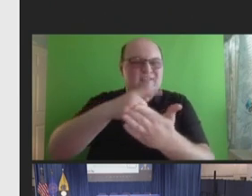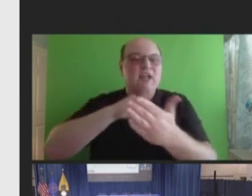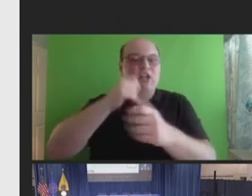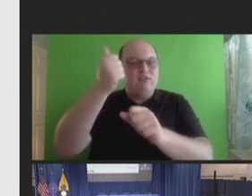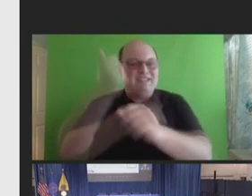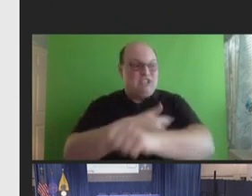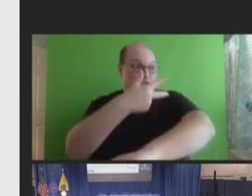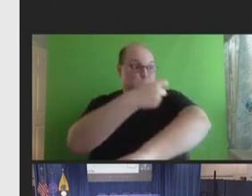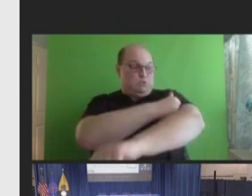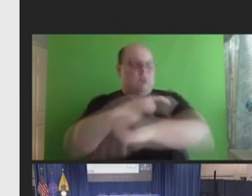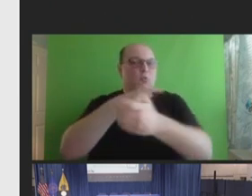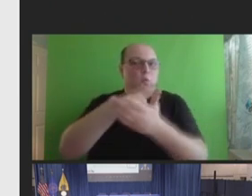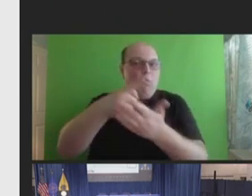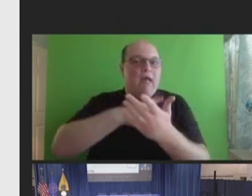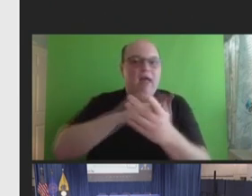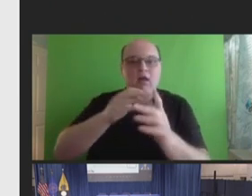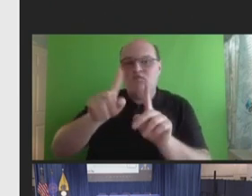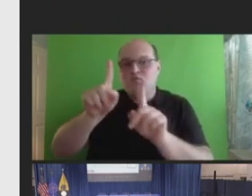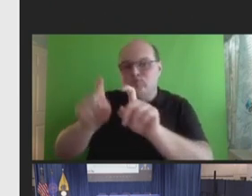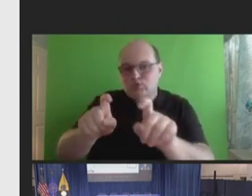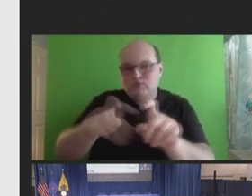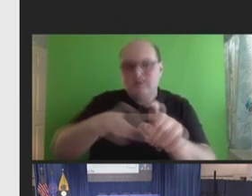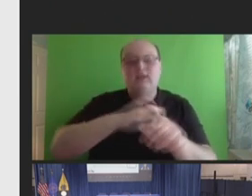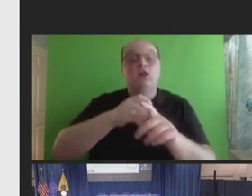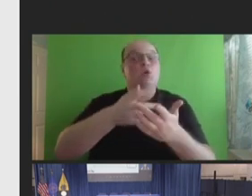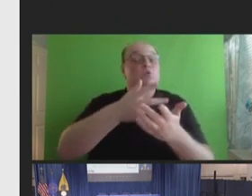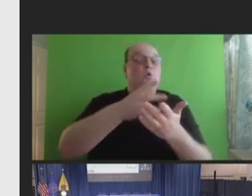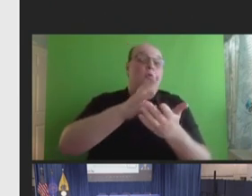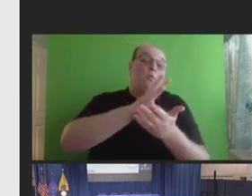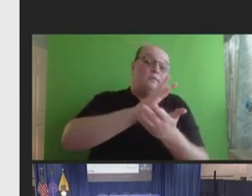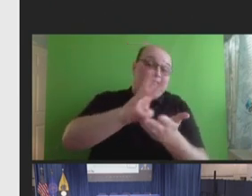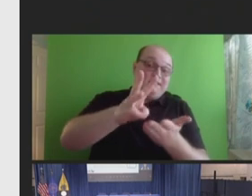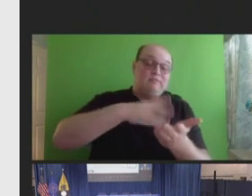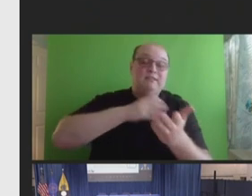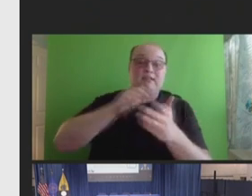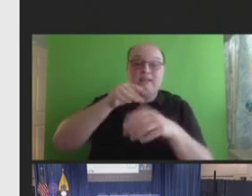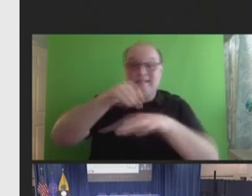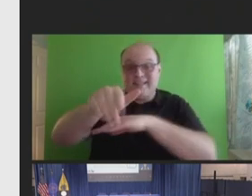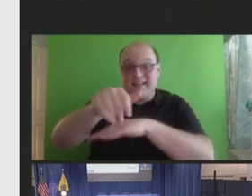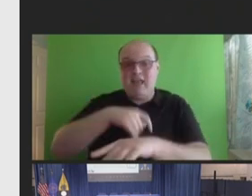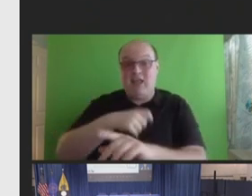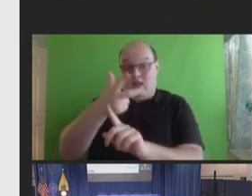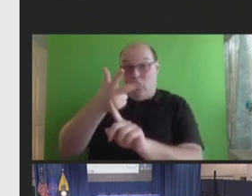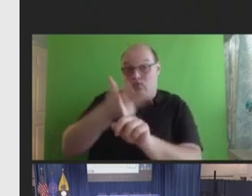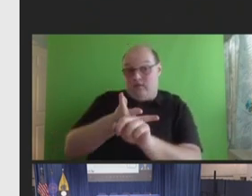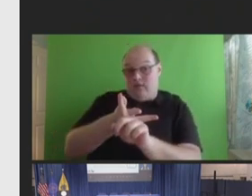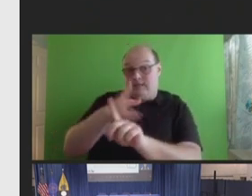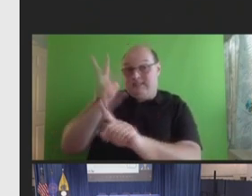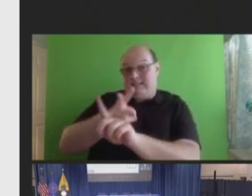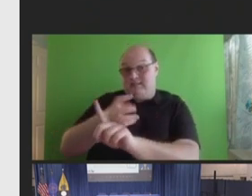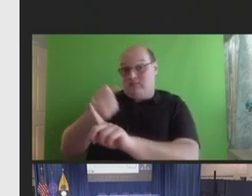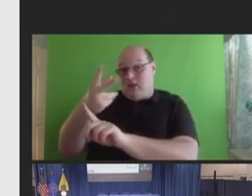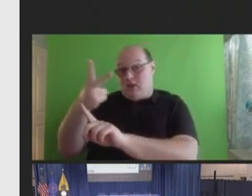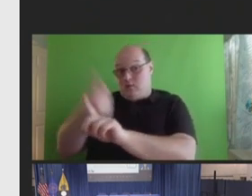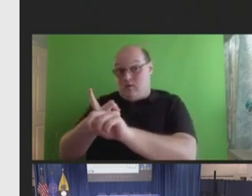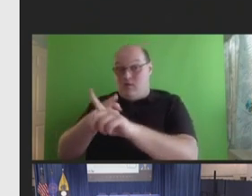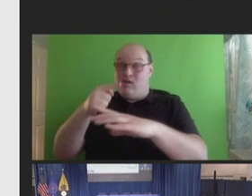also sent weekly through six weeks and at 3, 6, and 12 months. Daily surveys include